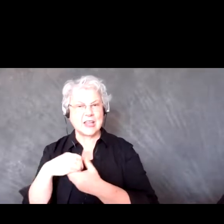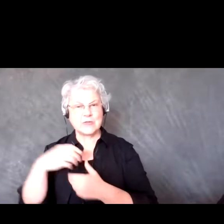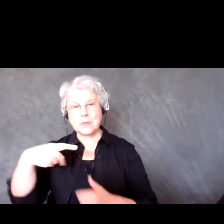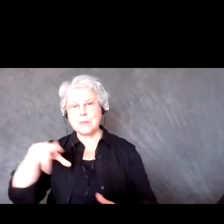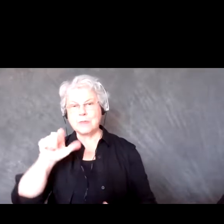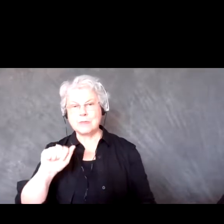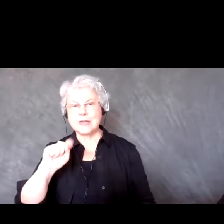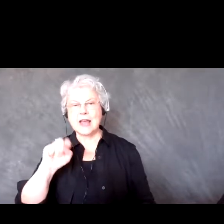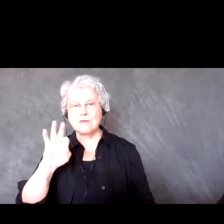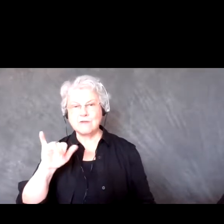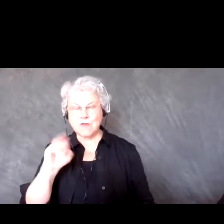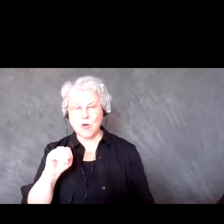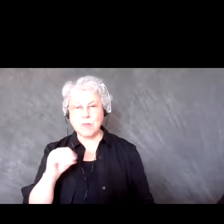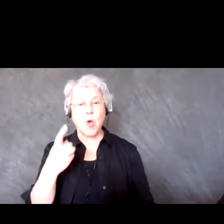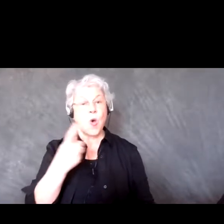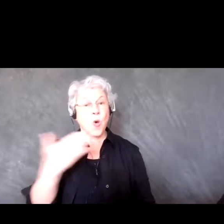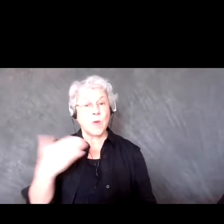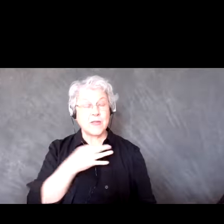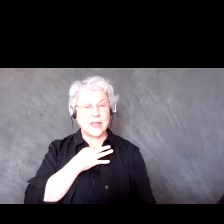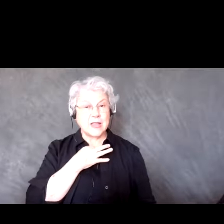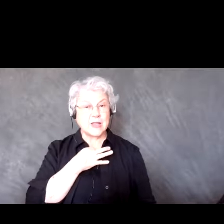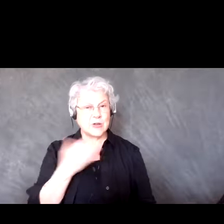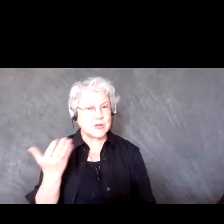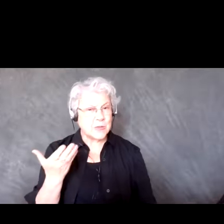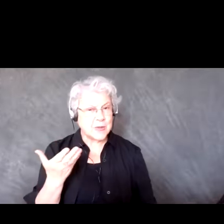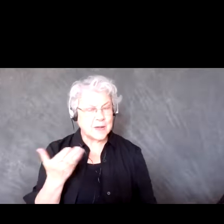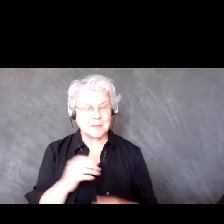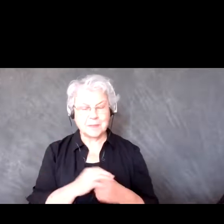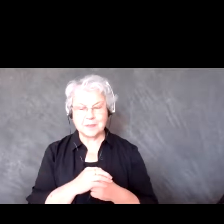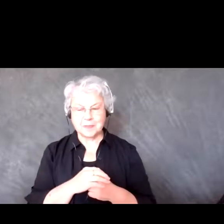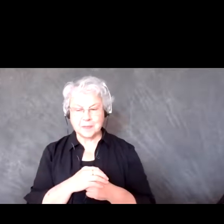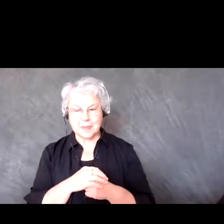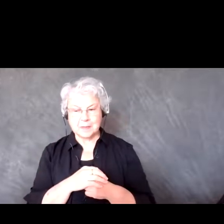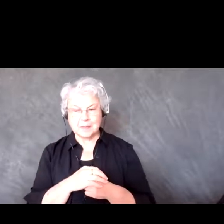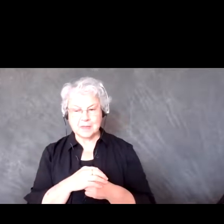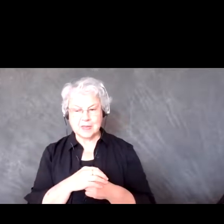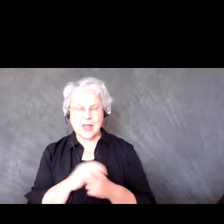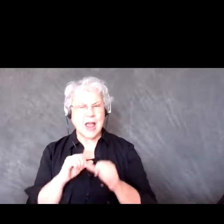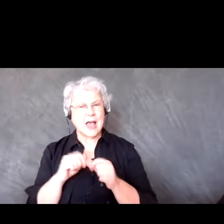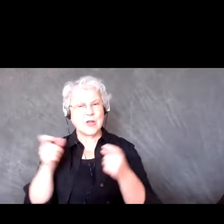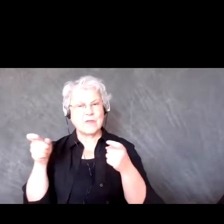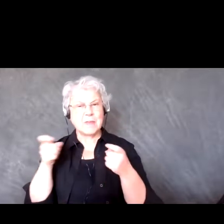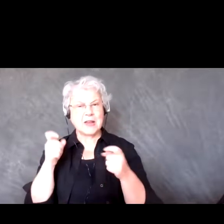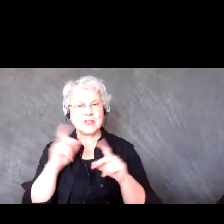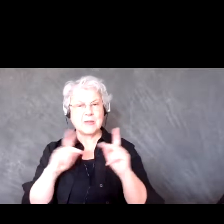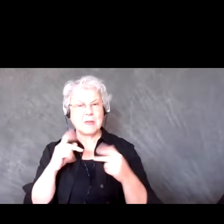One thing I was curious of, which is an ongoing thing of managing people in different technology